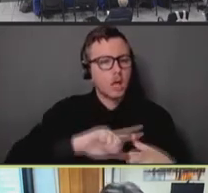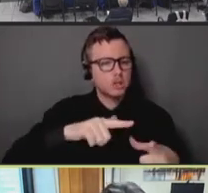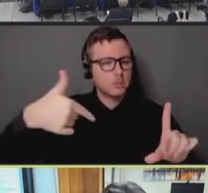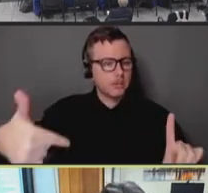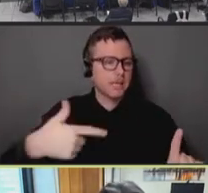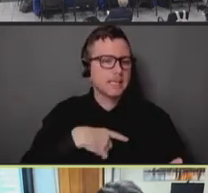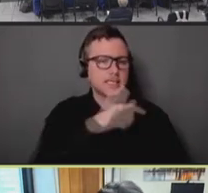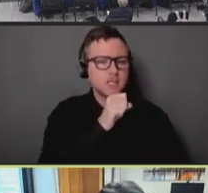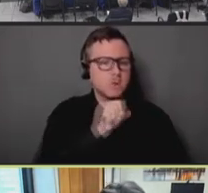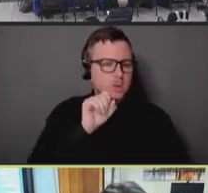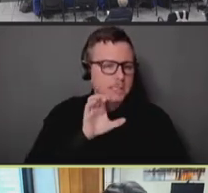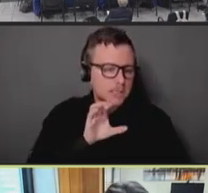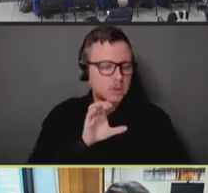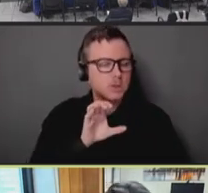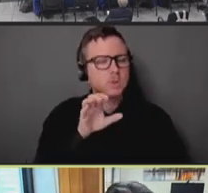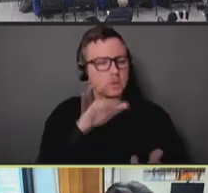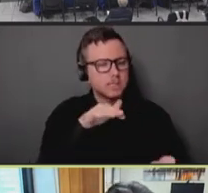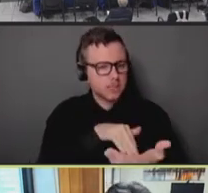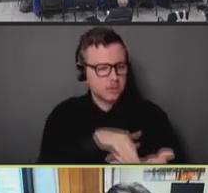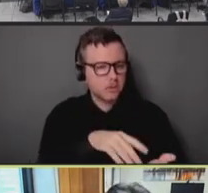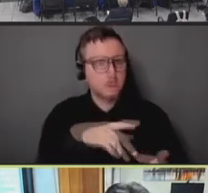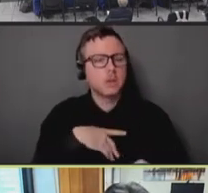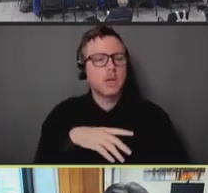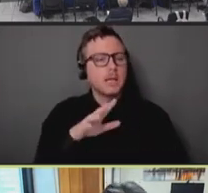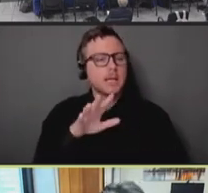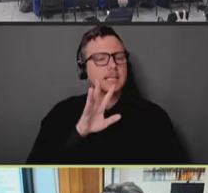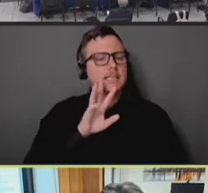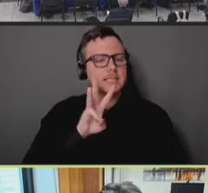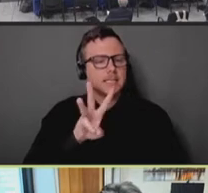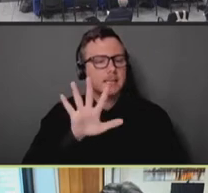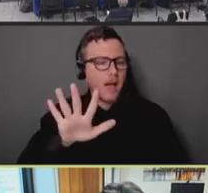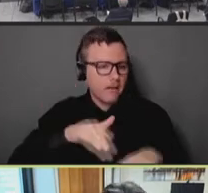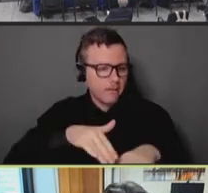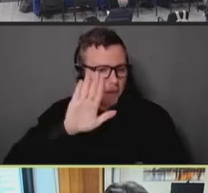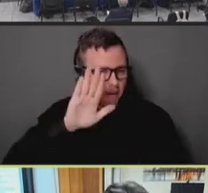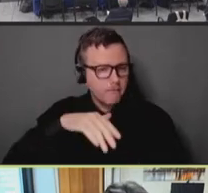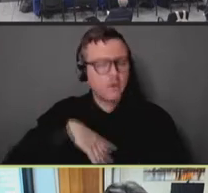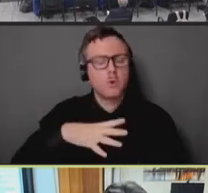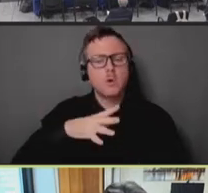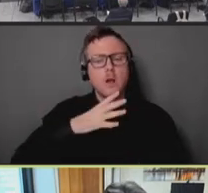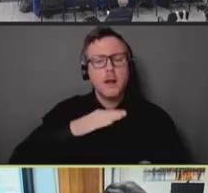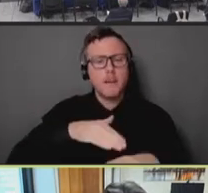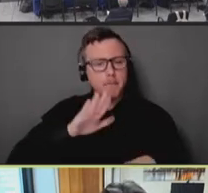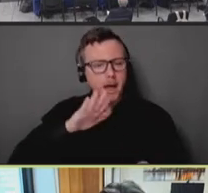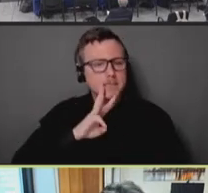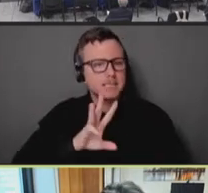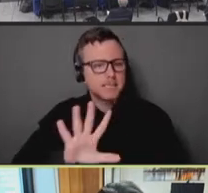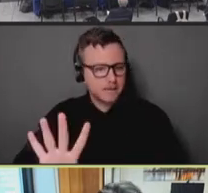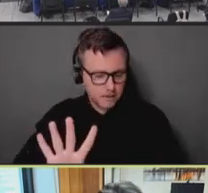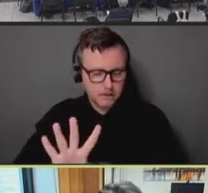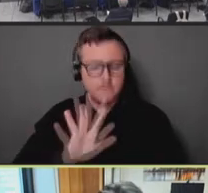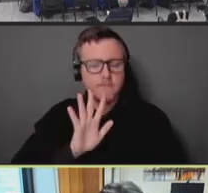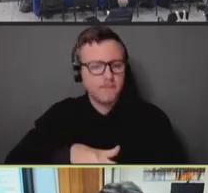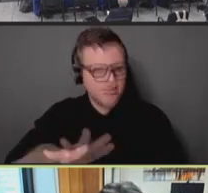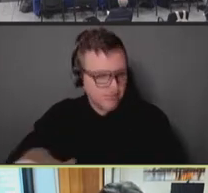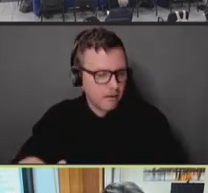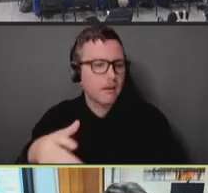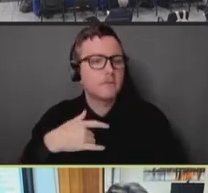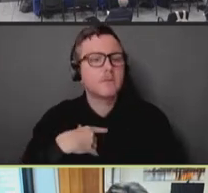and people who are about 65, above 55 who are expressing willingness to be vaccinated,